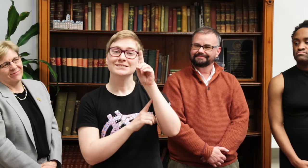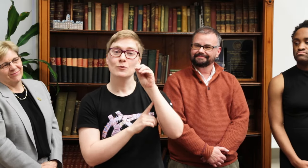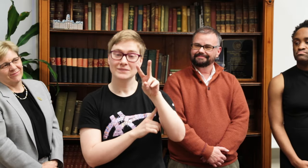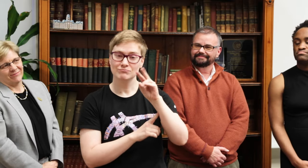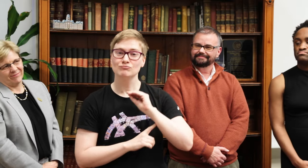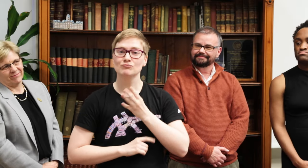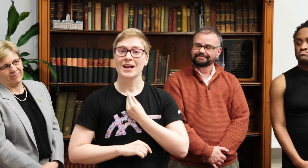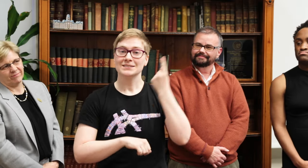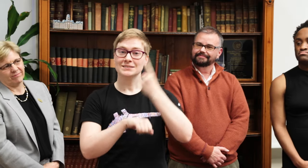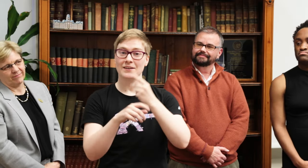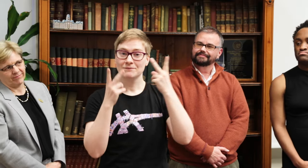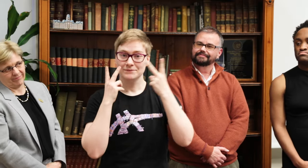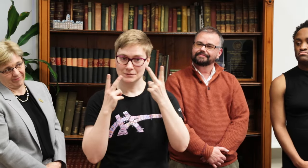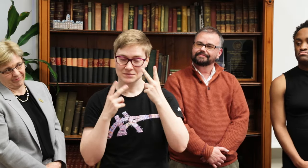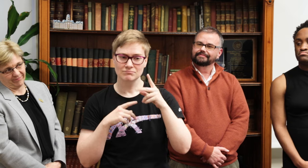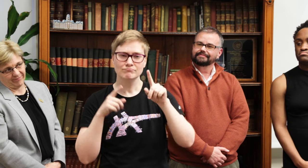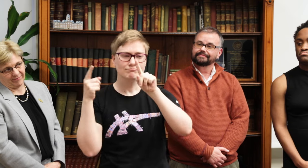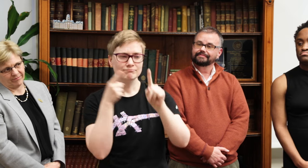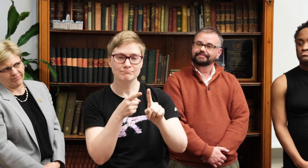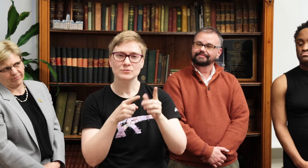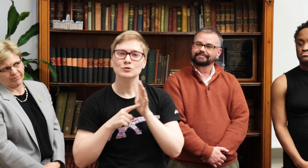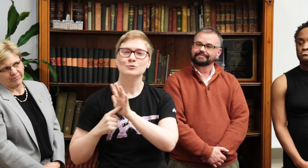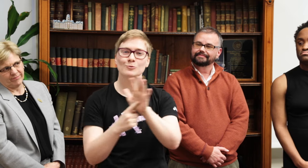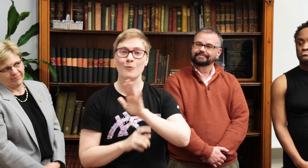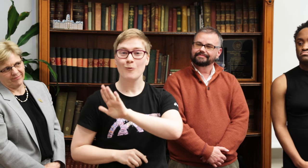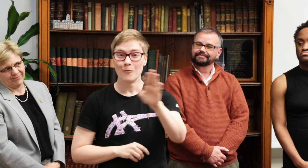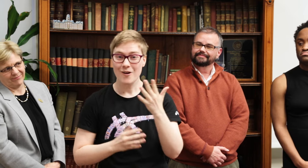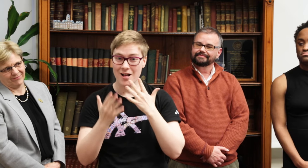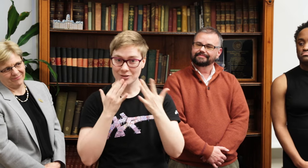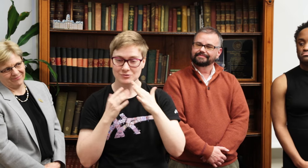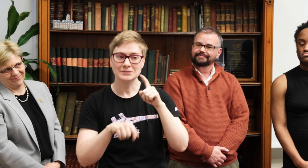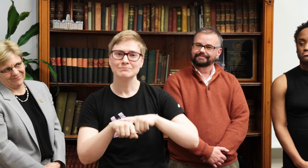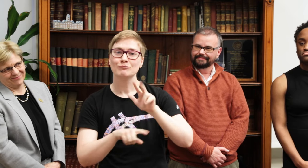On TDoV, or Trans Day of Visibility, our theme is “Show Your Colors.”